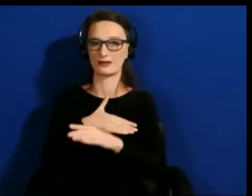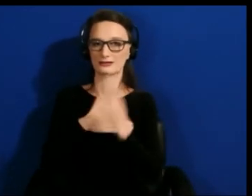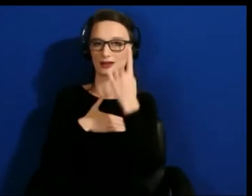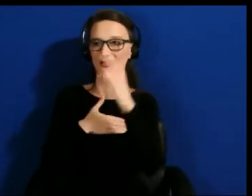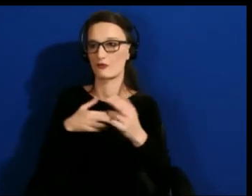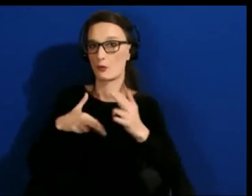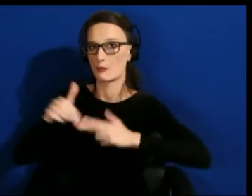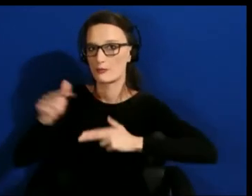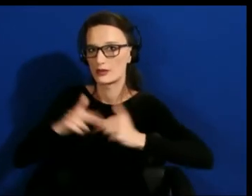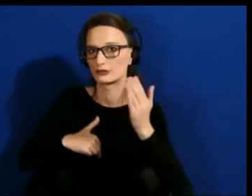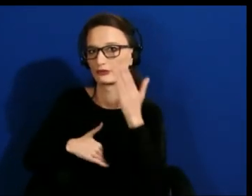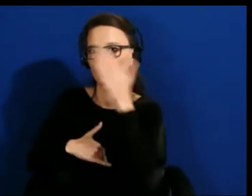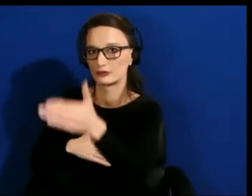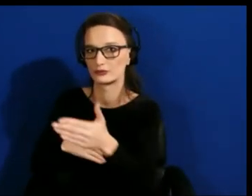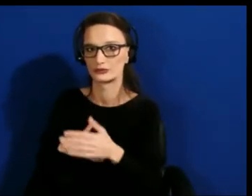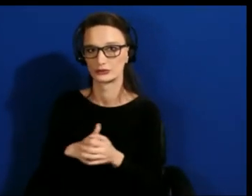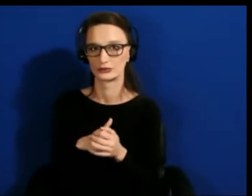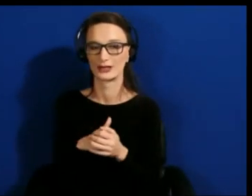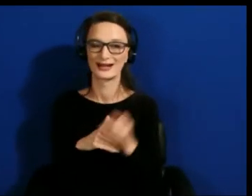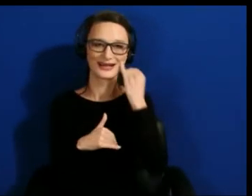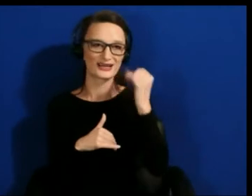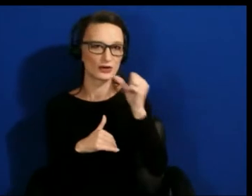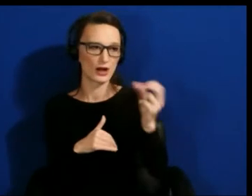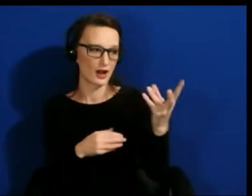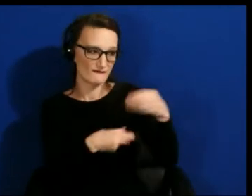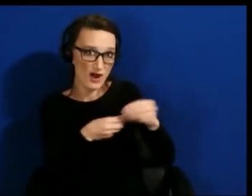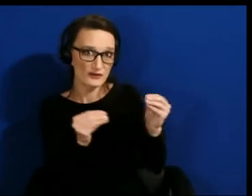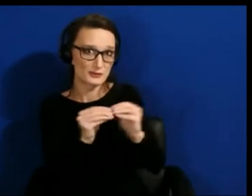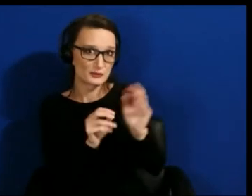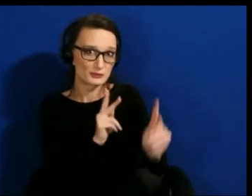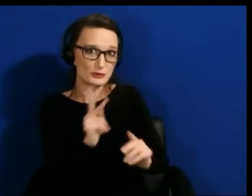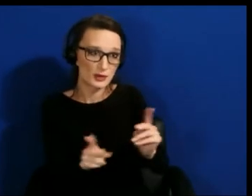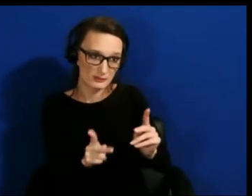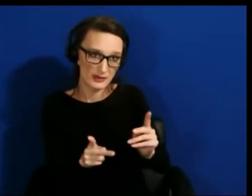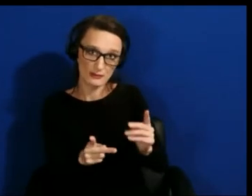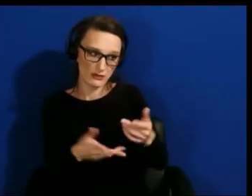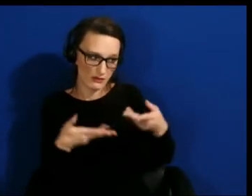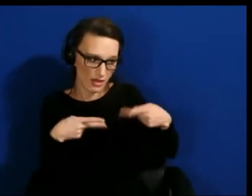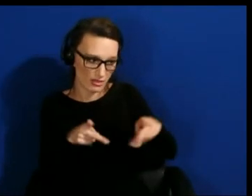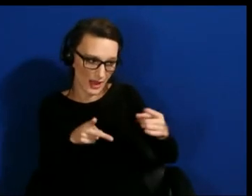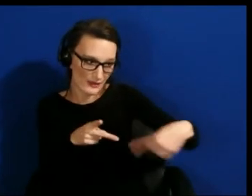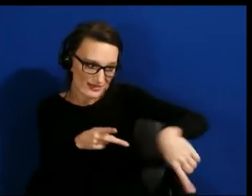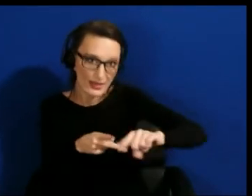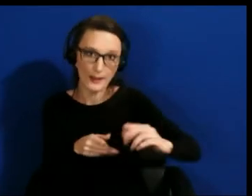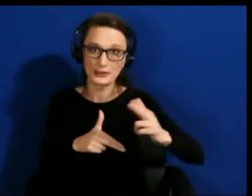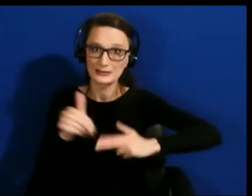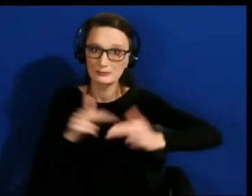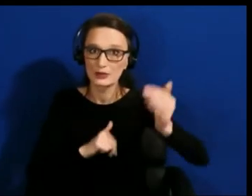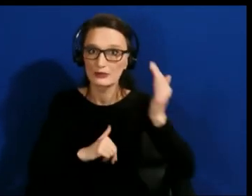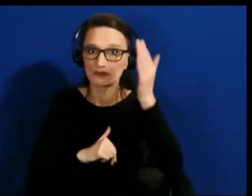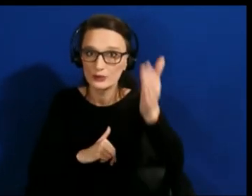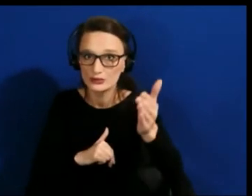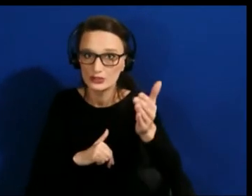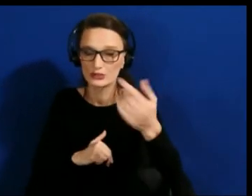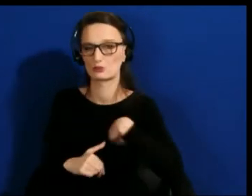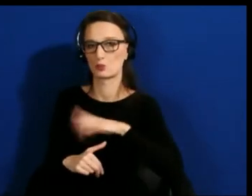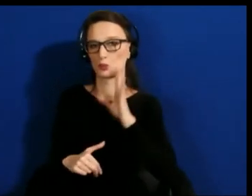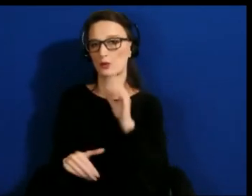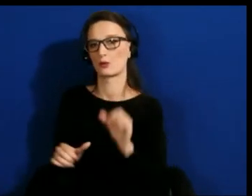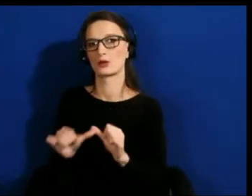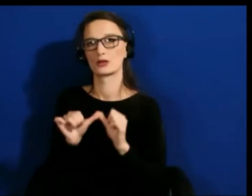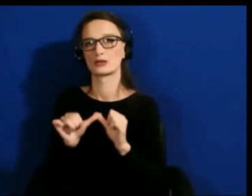If we're not involving more people, and enabling them to build the future we'll keep building inequity in the world.